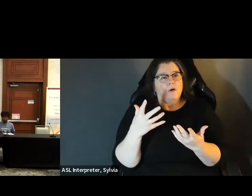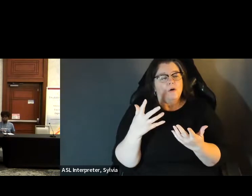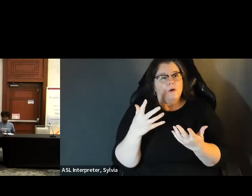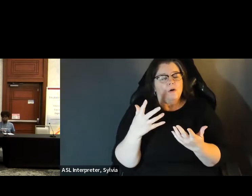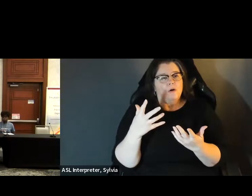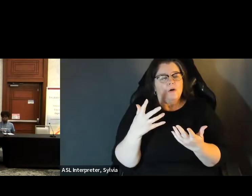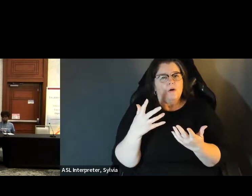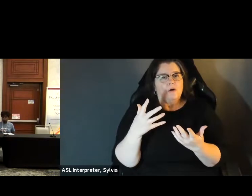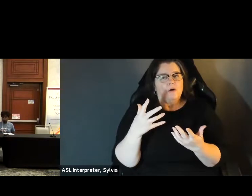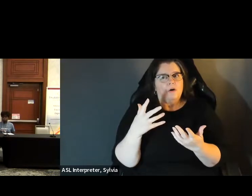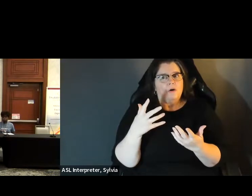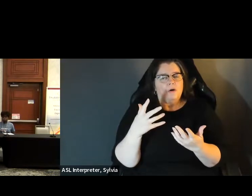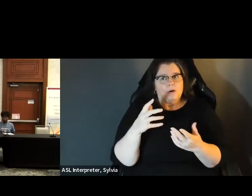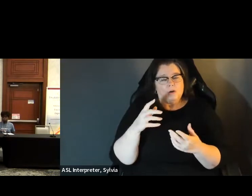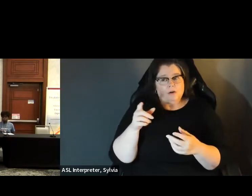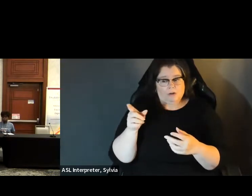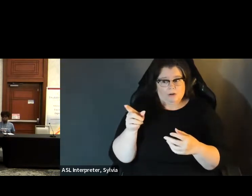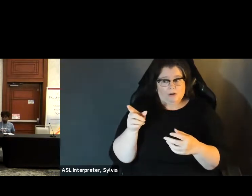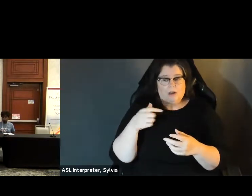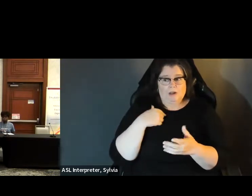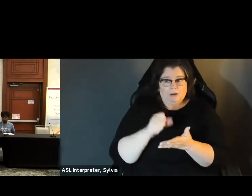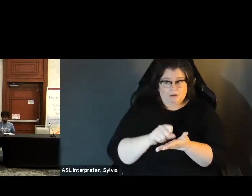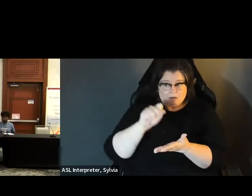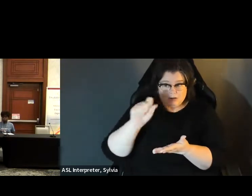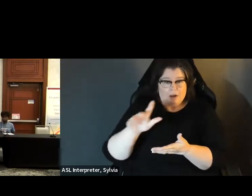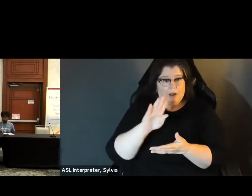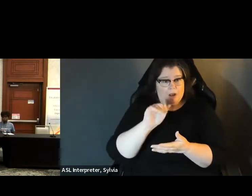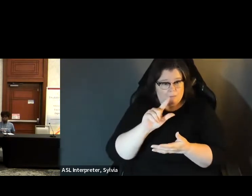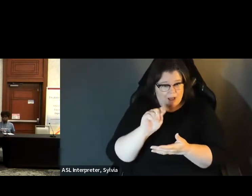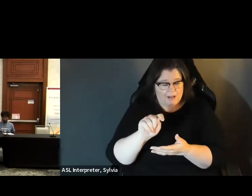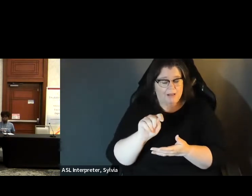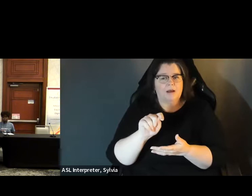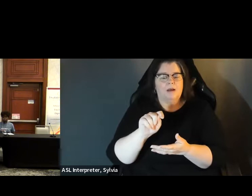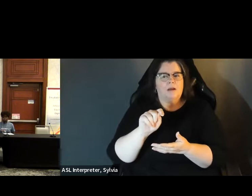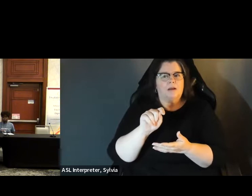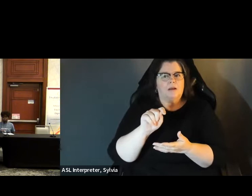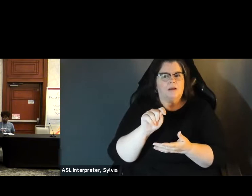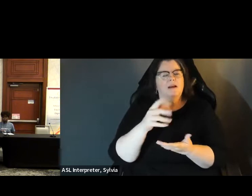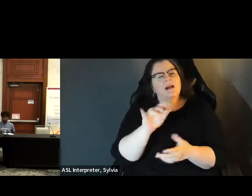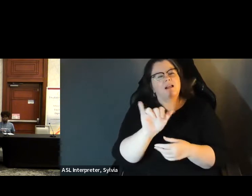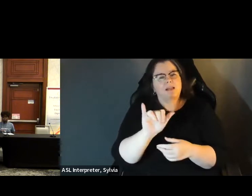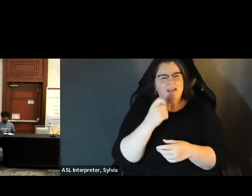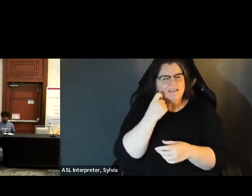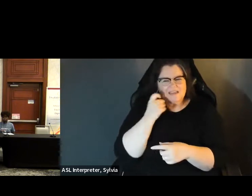pre-isn't. What are the data points being kneed to determined the need for accessible mail-in voting Is it the request? Number itself, or is it the participation overall?